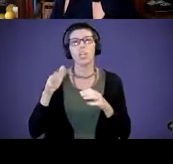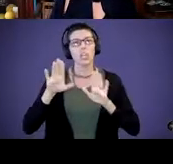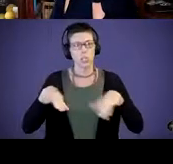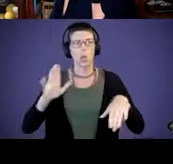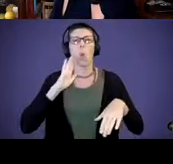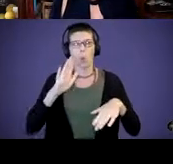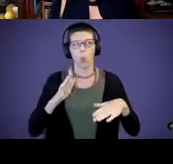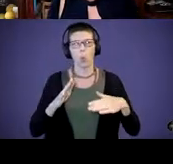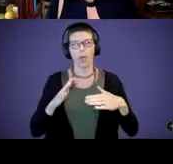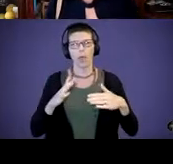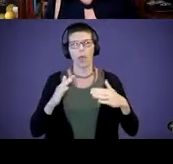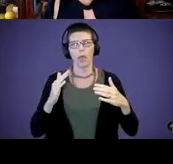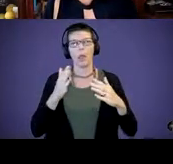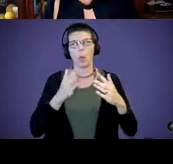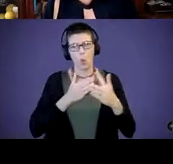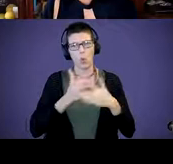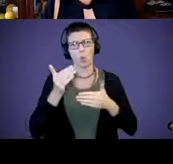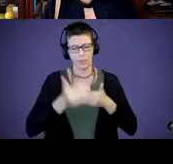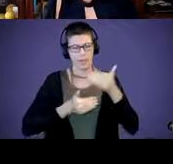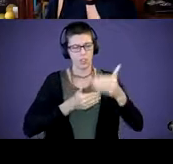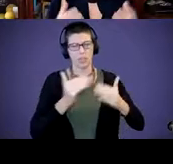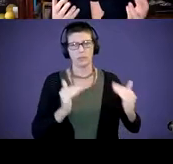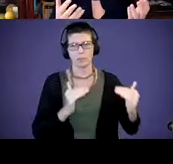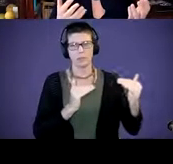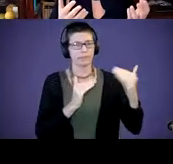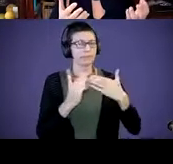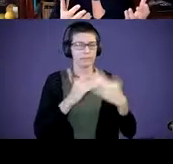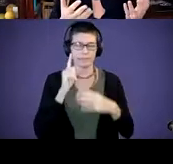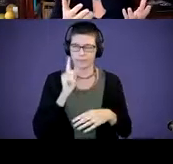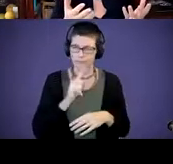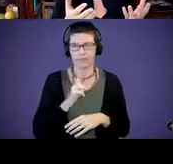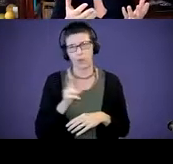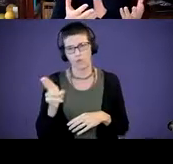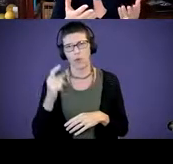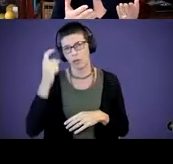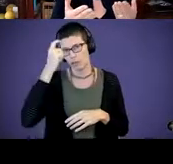regardless of whether the child is deaf or hard of hearing. Cognitively, they have the skills to,